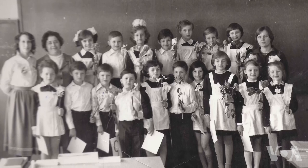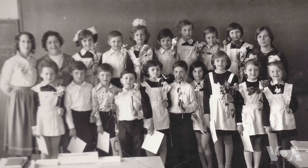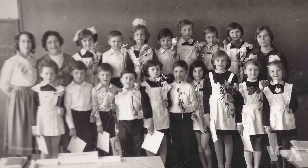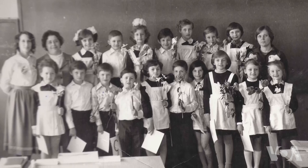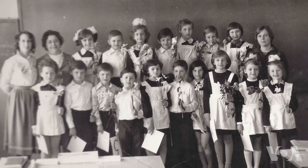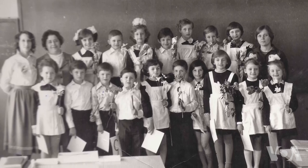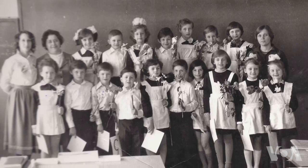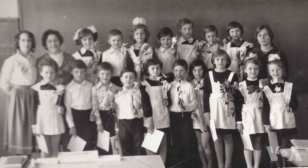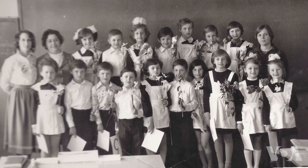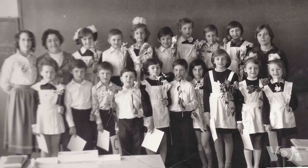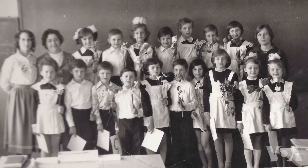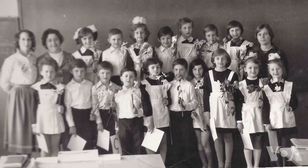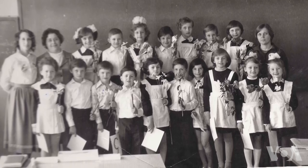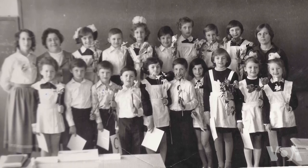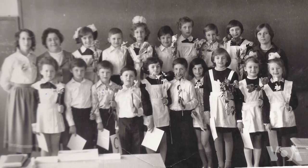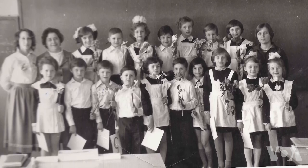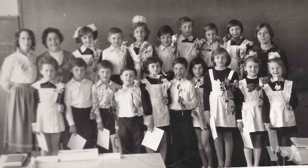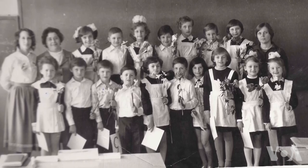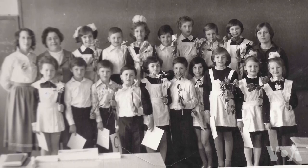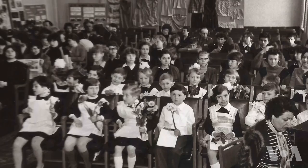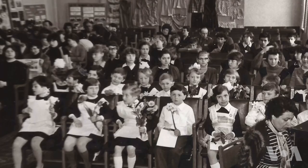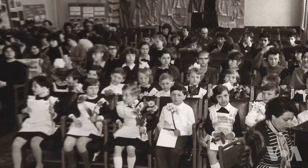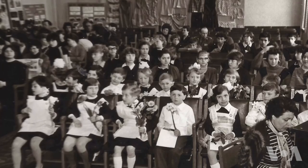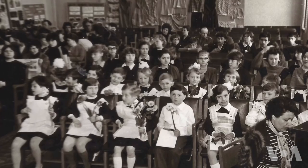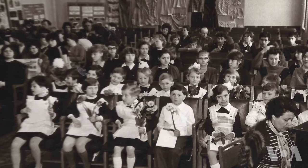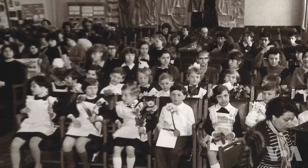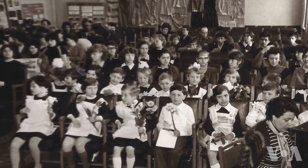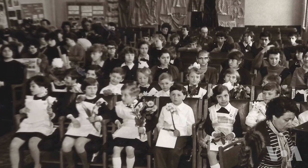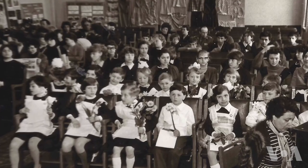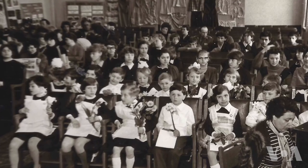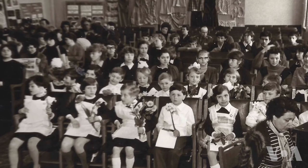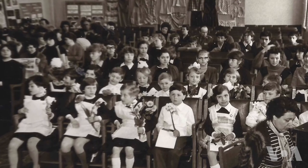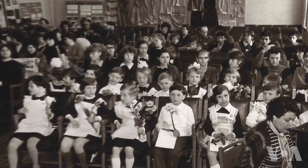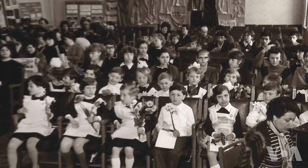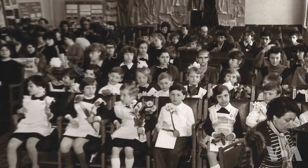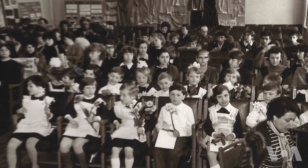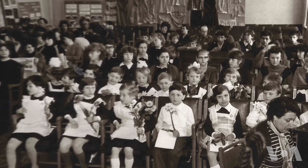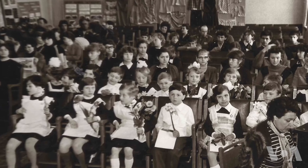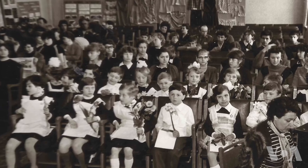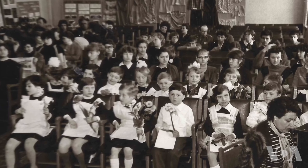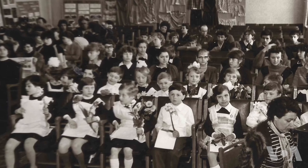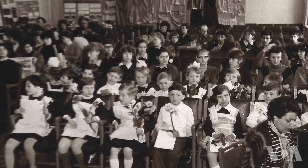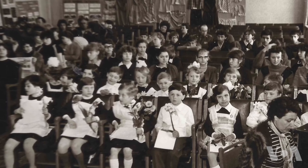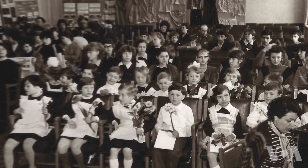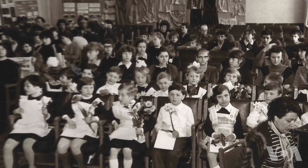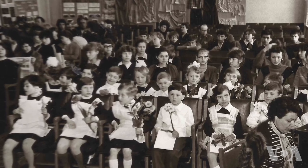I had a wonderful education and a very active social life, with lots of friends. It was my second home.